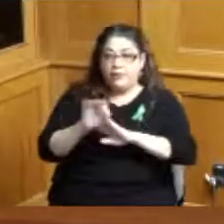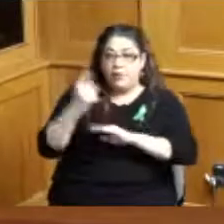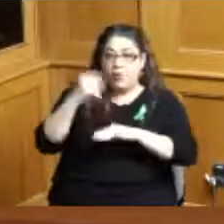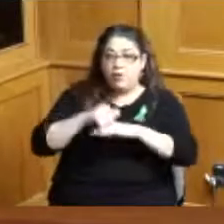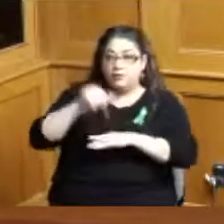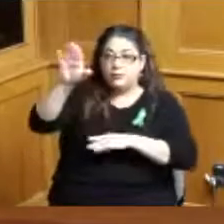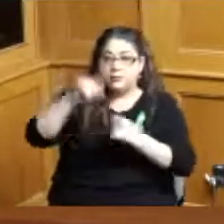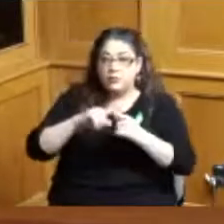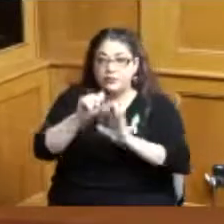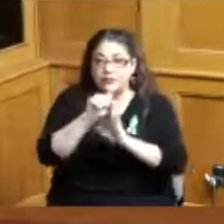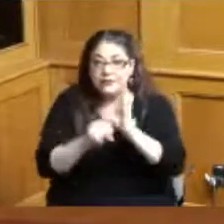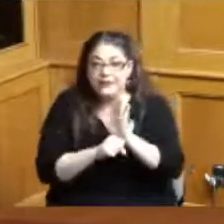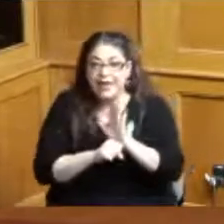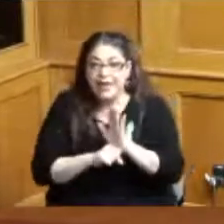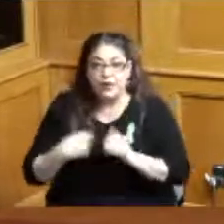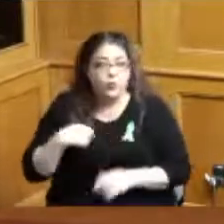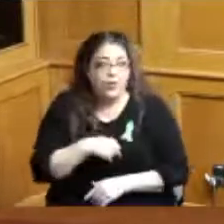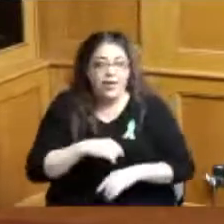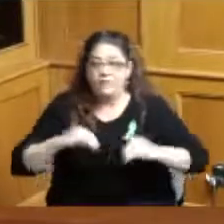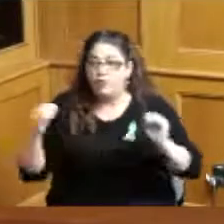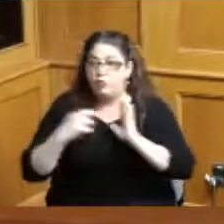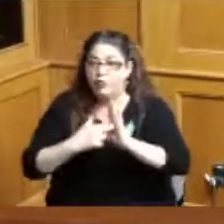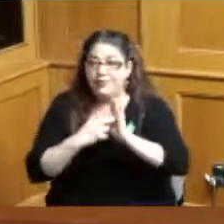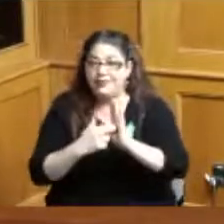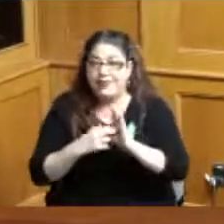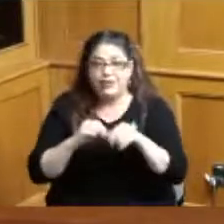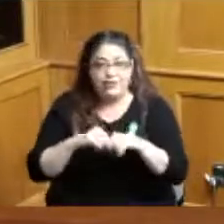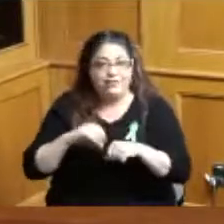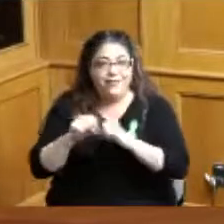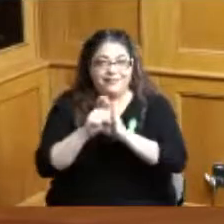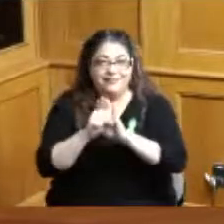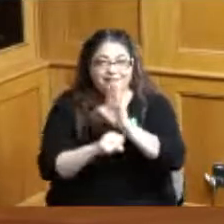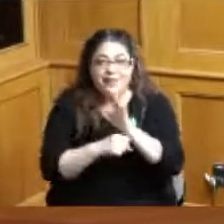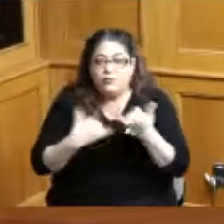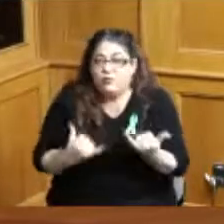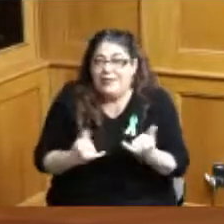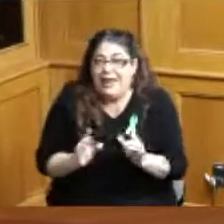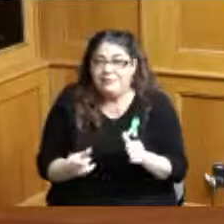County has no representation on that state foundation so today is an important first step